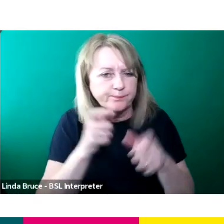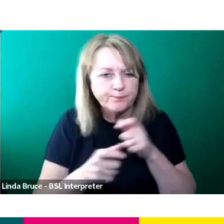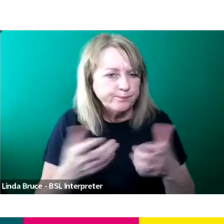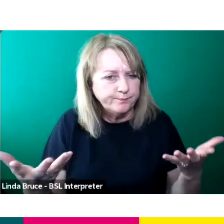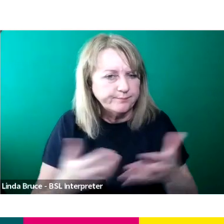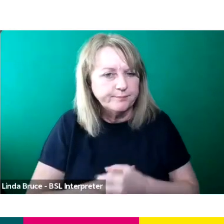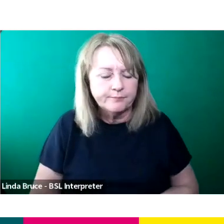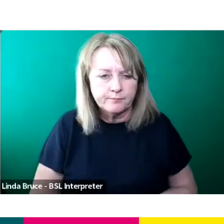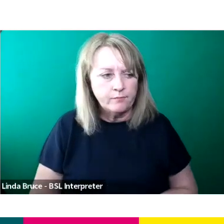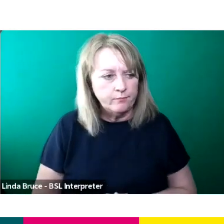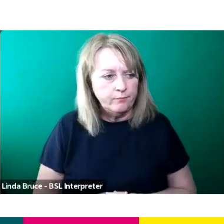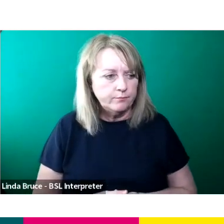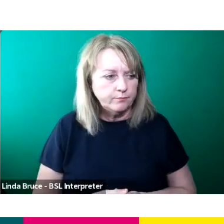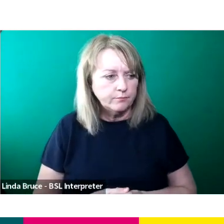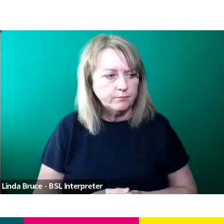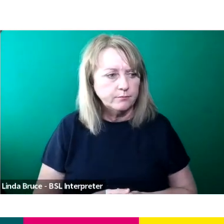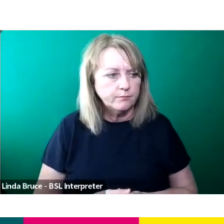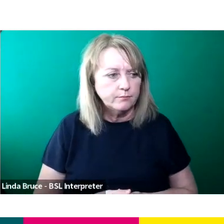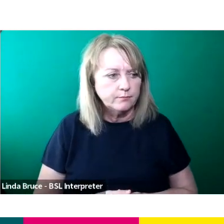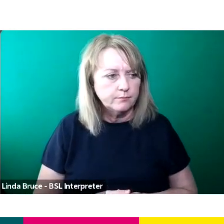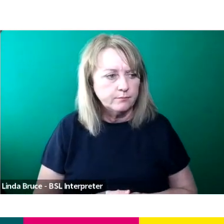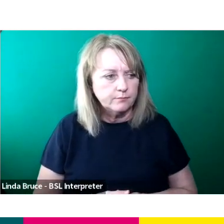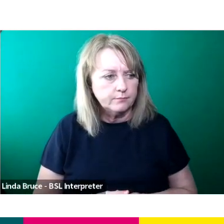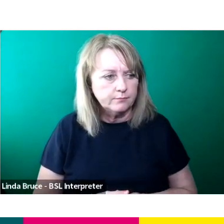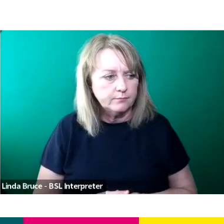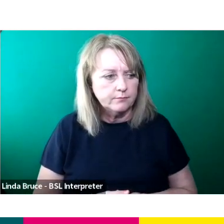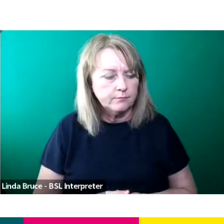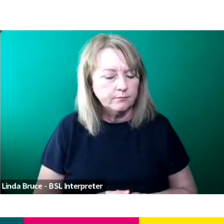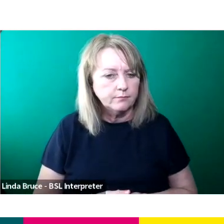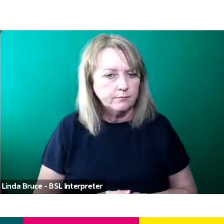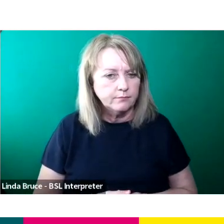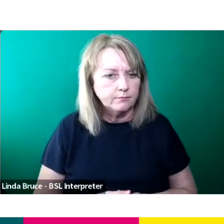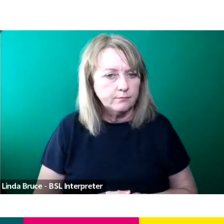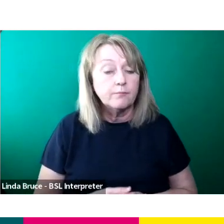“Joining the cast of Grandchester was incredible and honestly when my agent called to say that